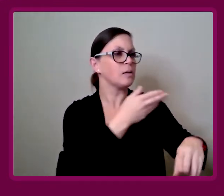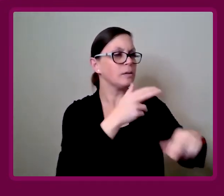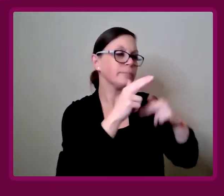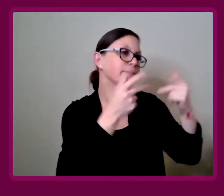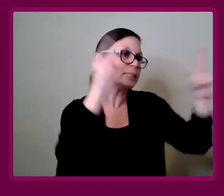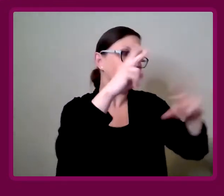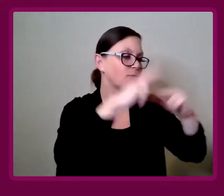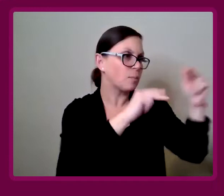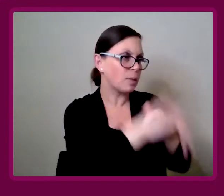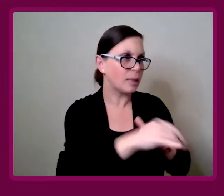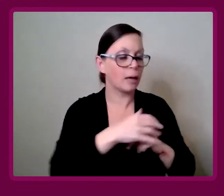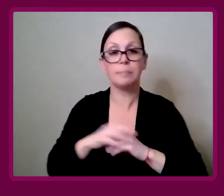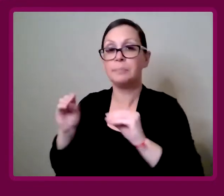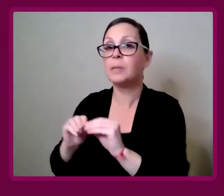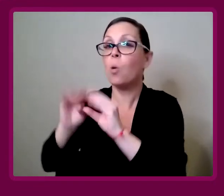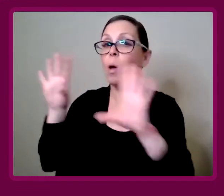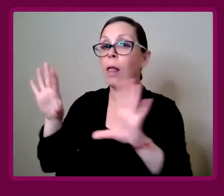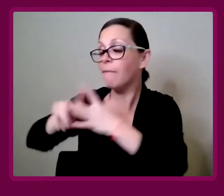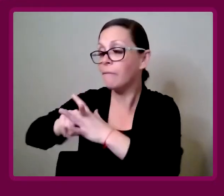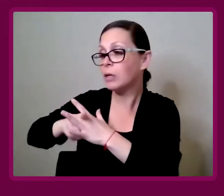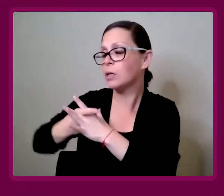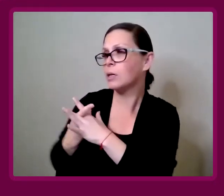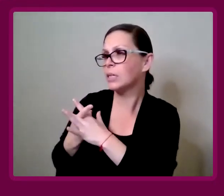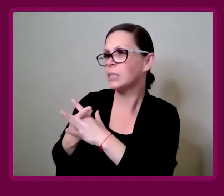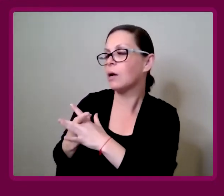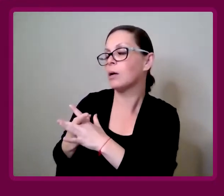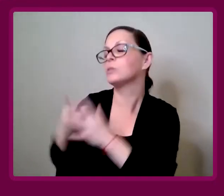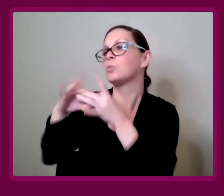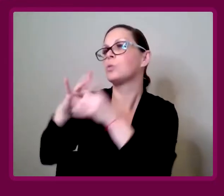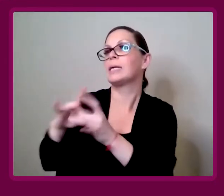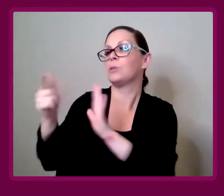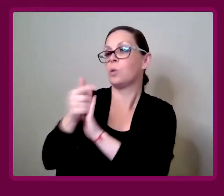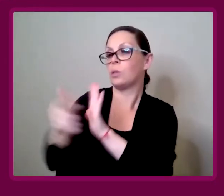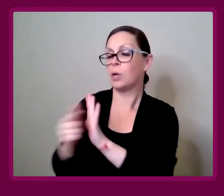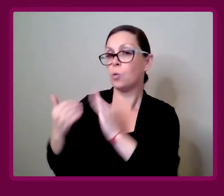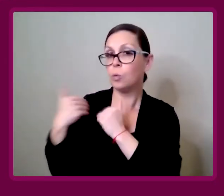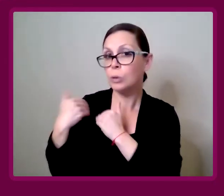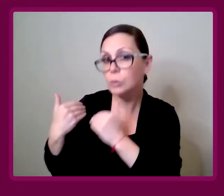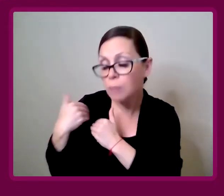Amy Francis-Smith: Obviously it stems from the legal responsibility